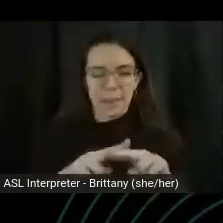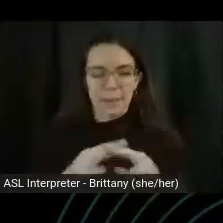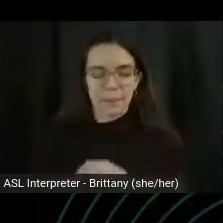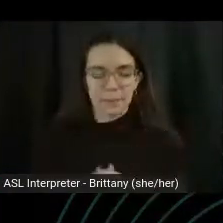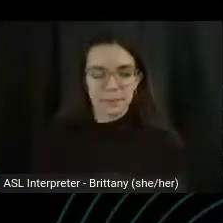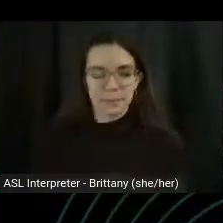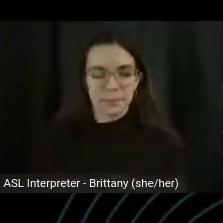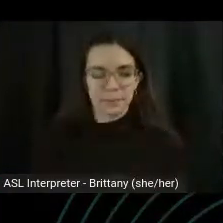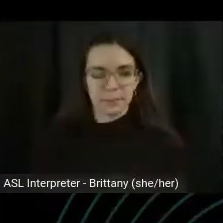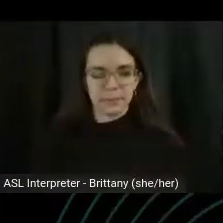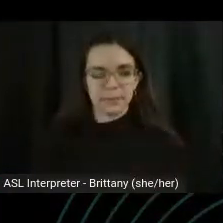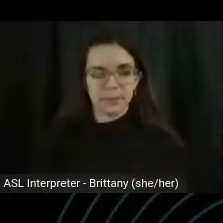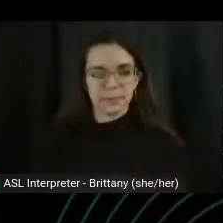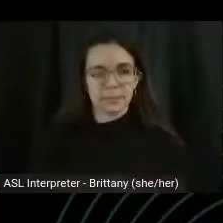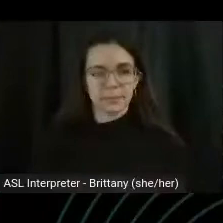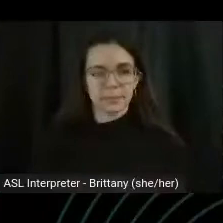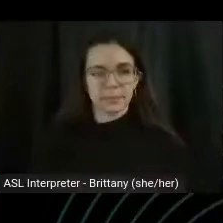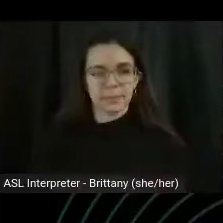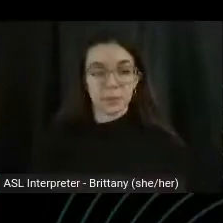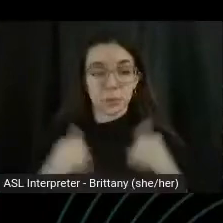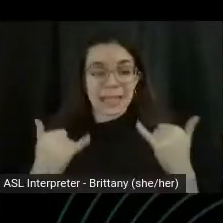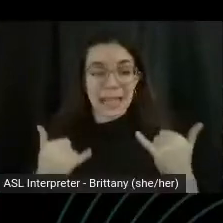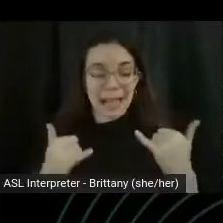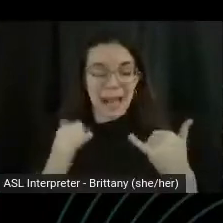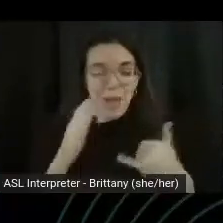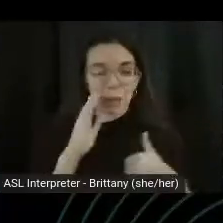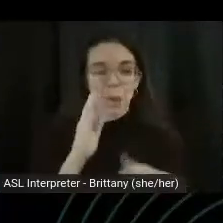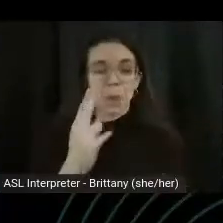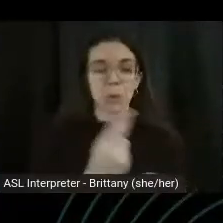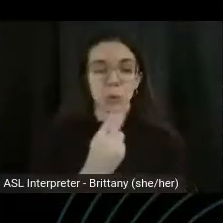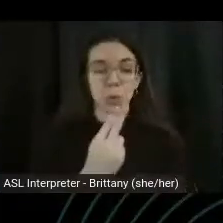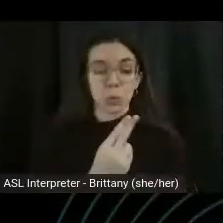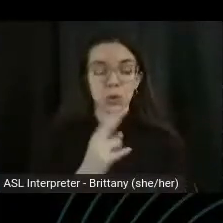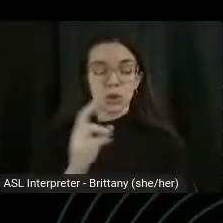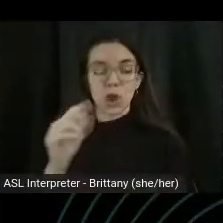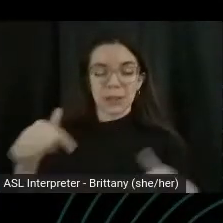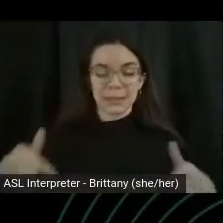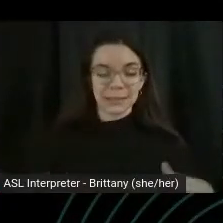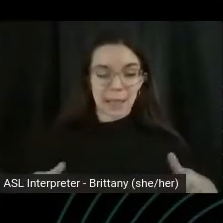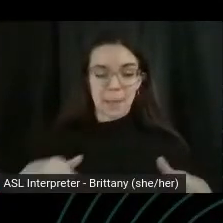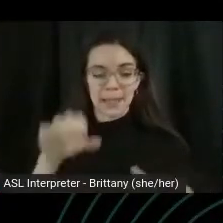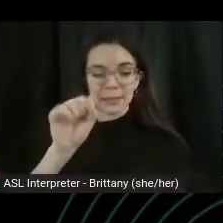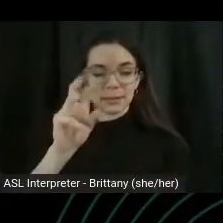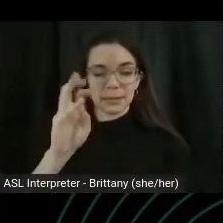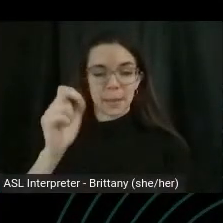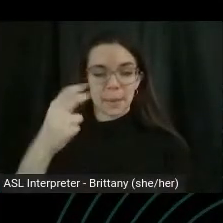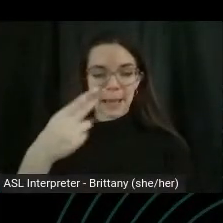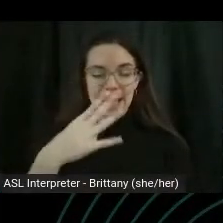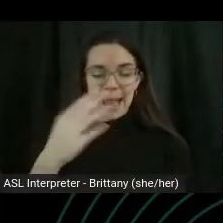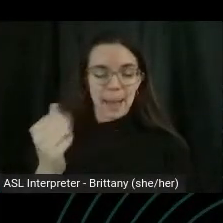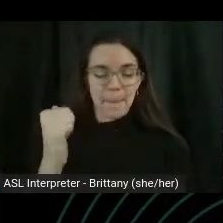Now we're going to make our way to our stomachs and we're going to work our backs, even though we're lying on our stomach. Right?